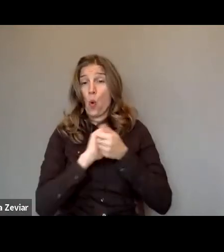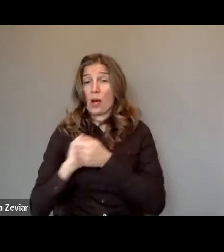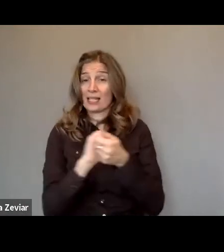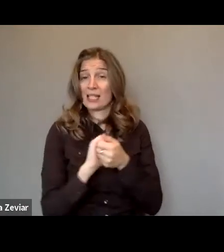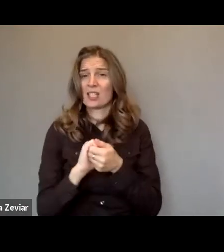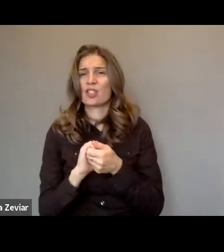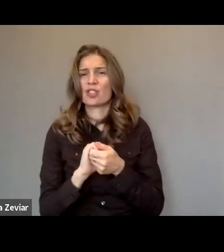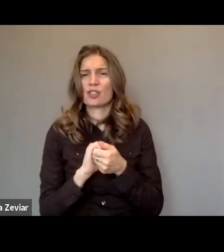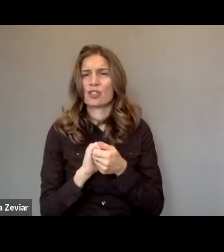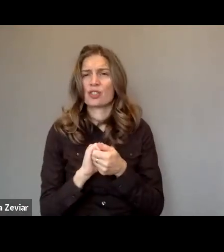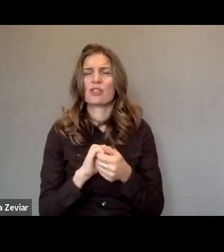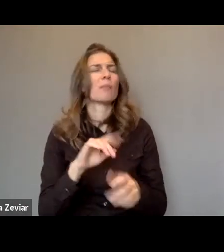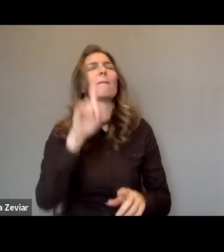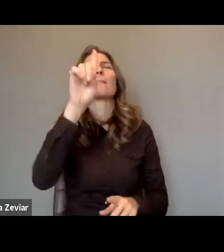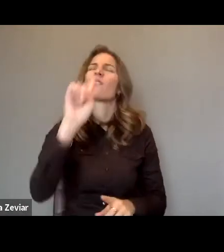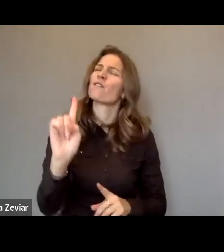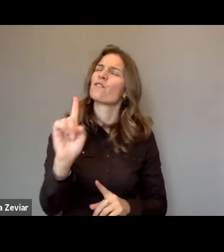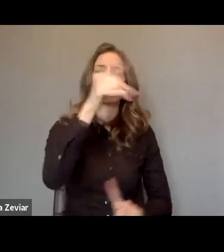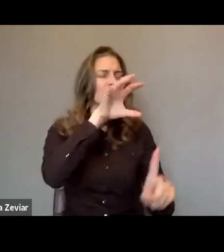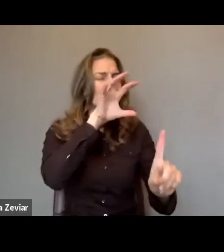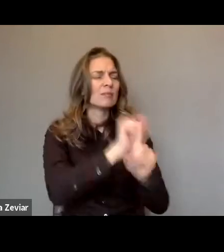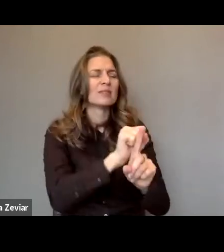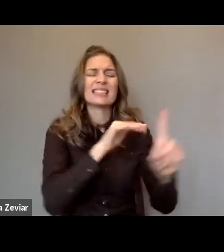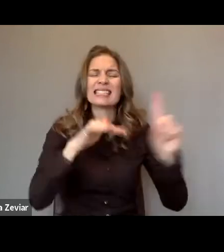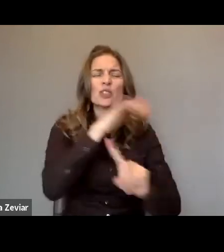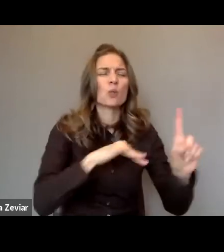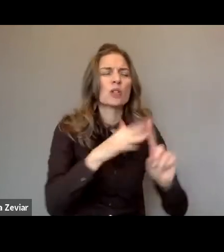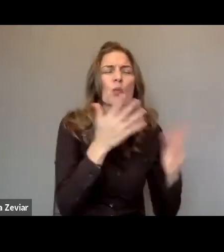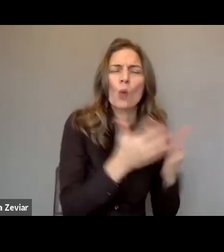First, identify the situation, and second to organize and to plan